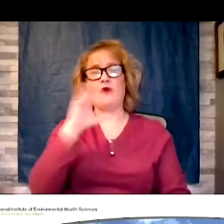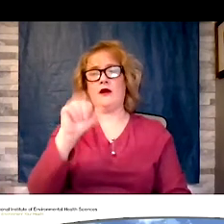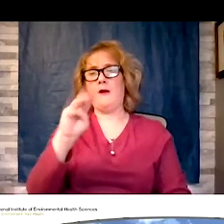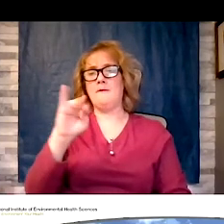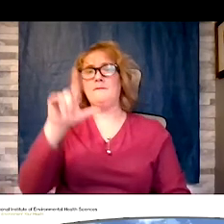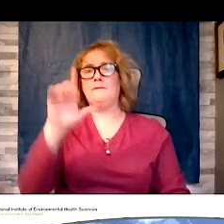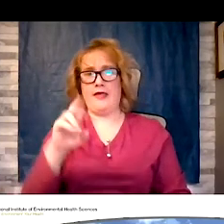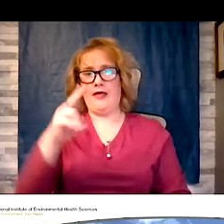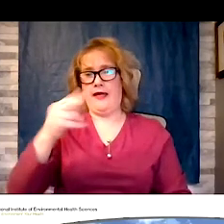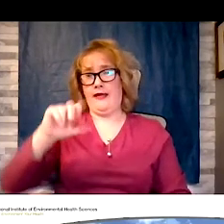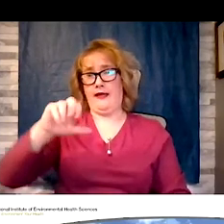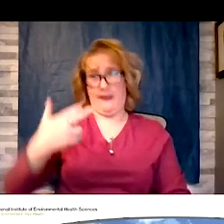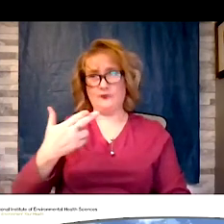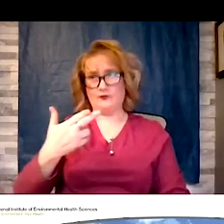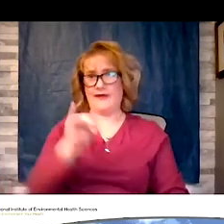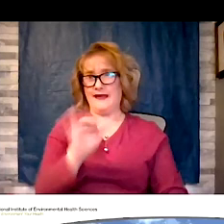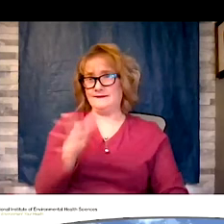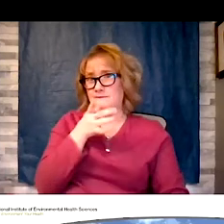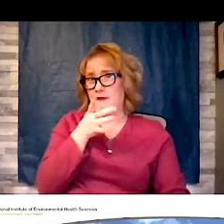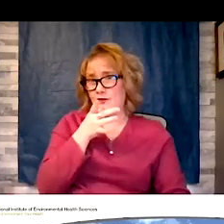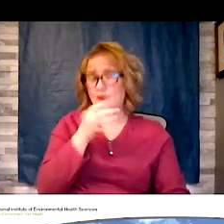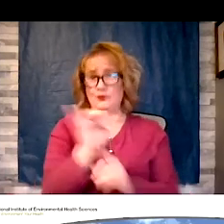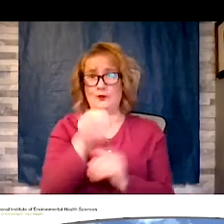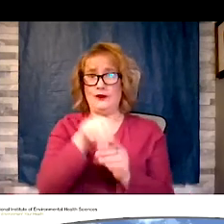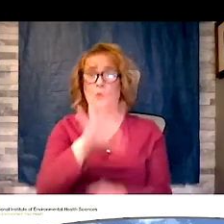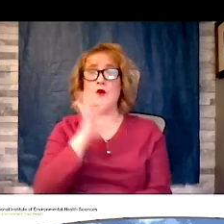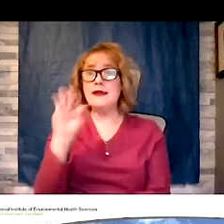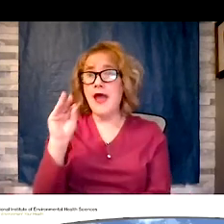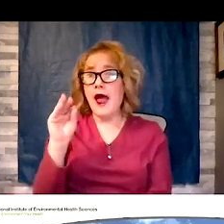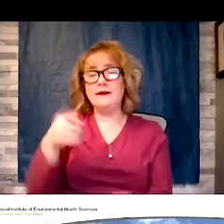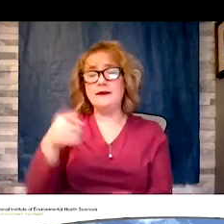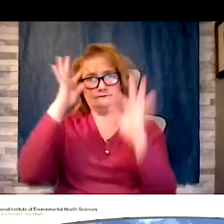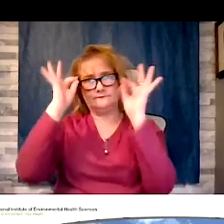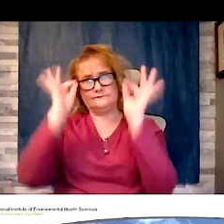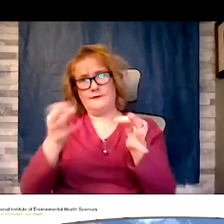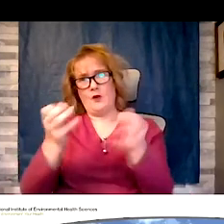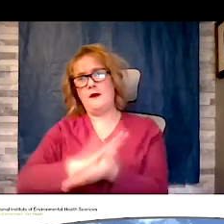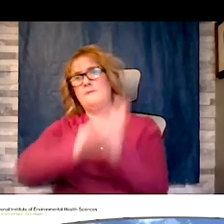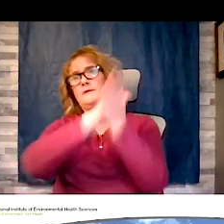Hatch decided in her '90s that she was going to become an athlete. She went on with her